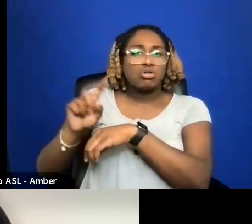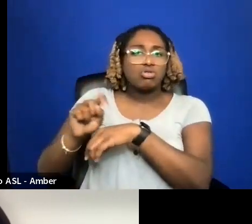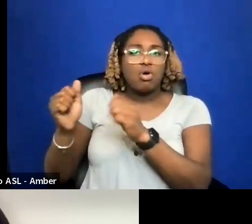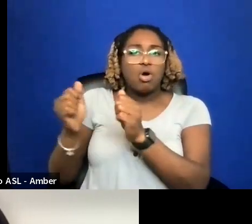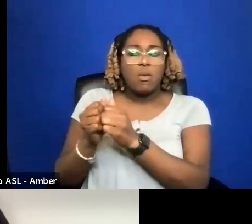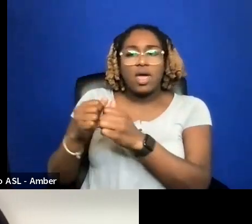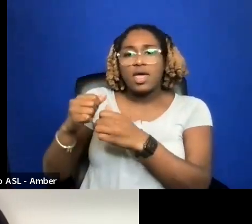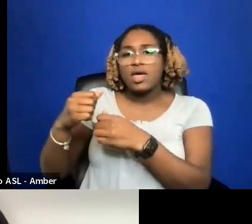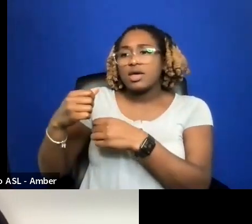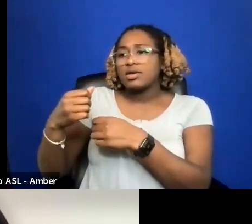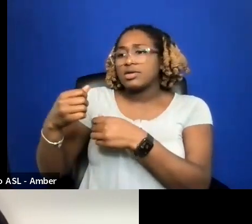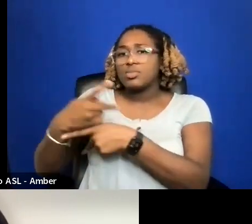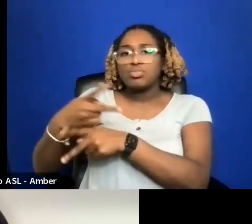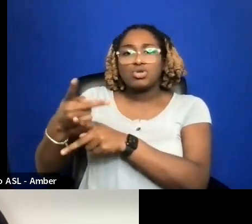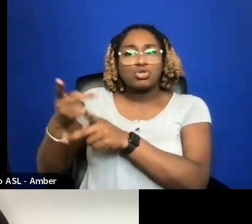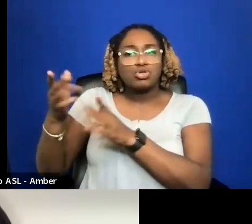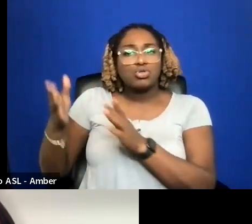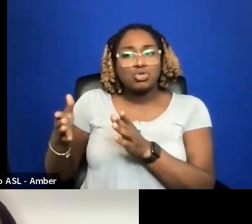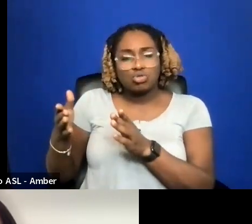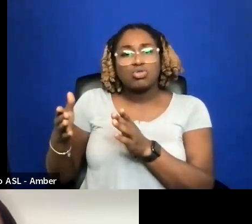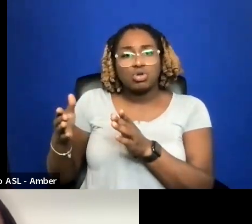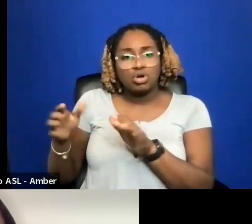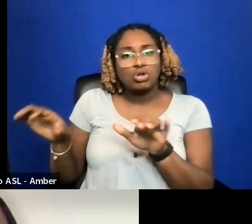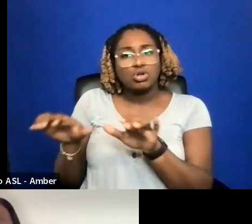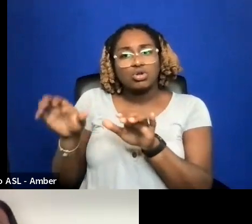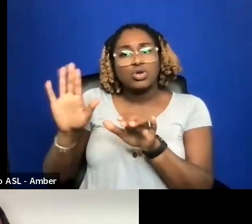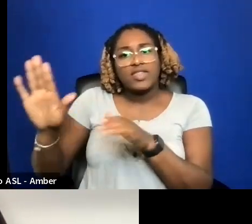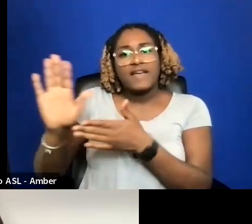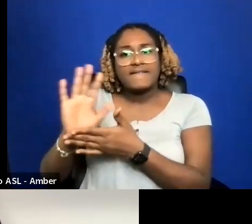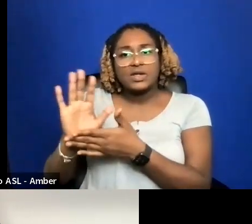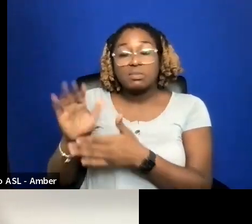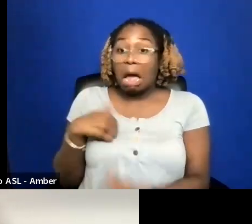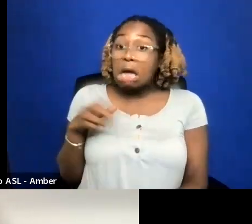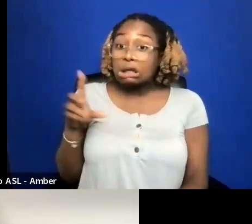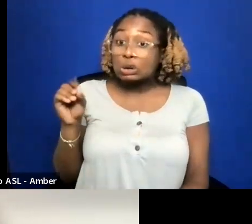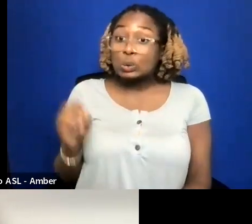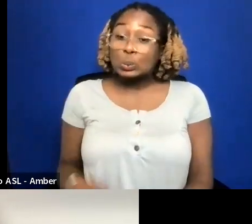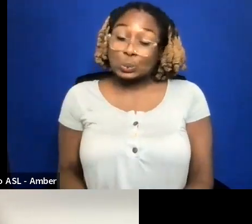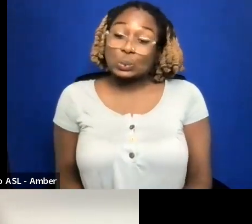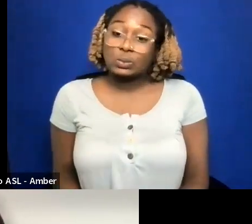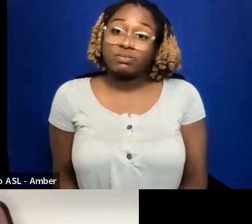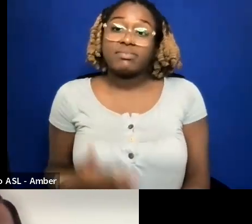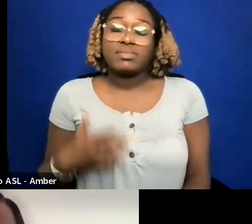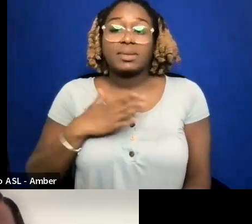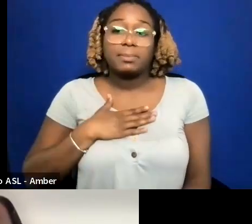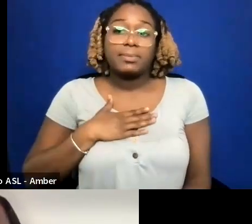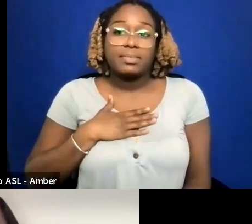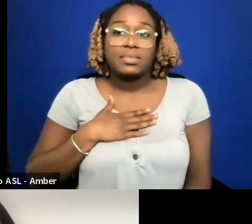DO YOU DO CONSULTANT WORK IN THAT WAY? I DO AND I USED TO DO THAT A LOT.